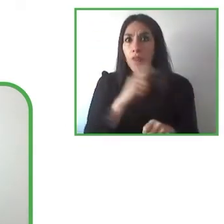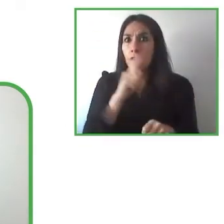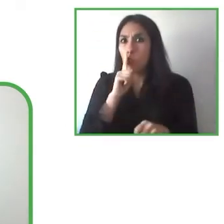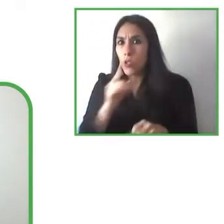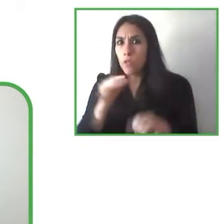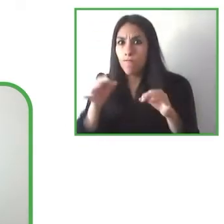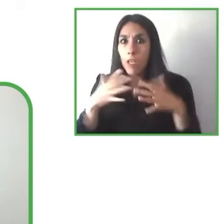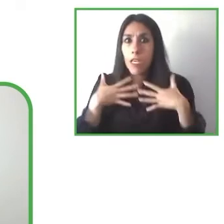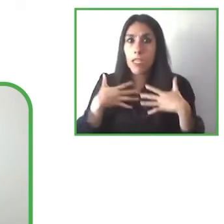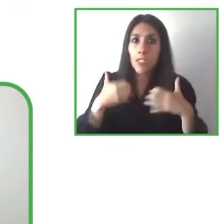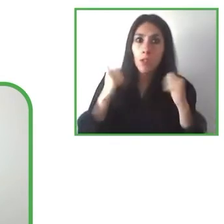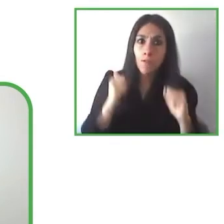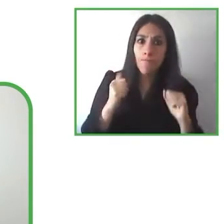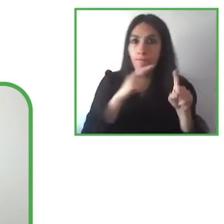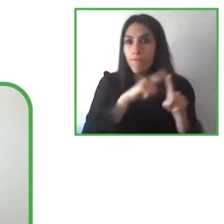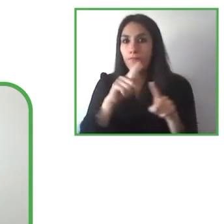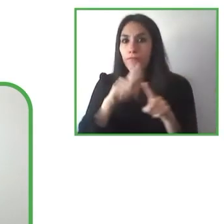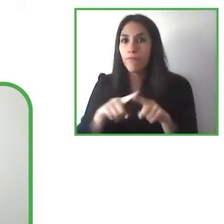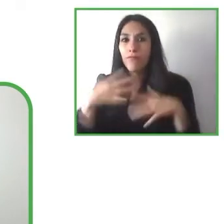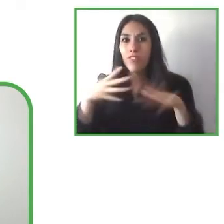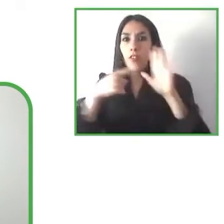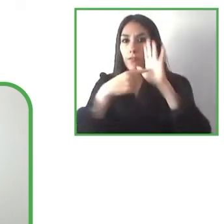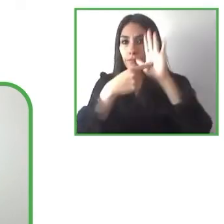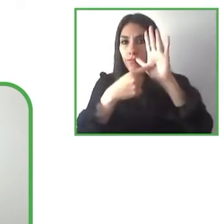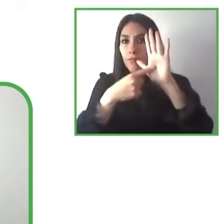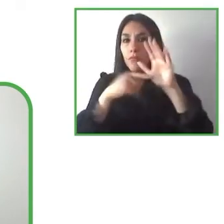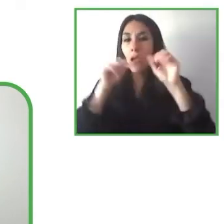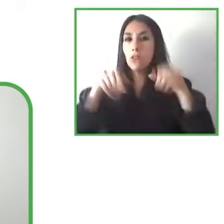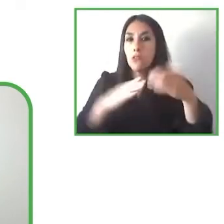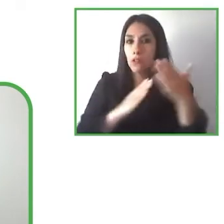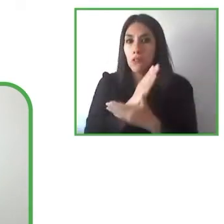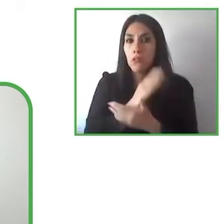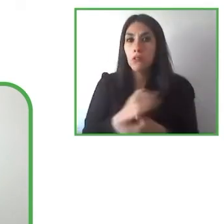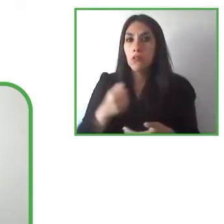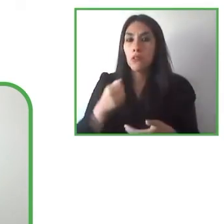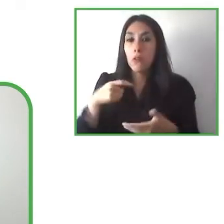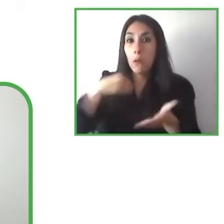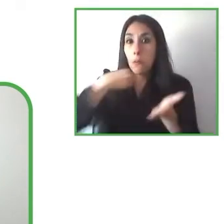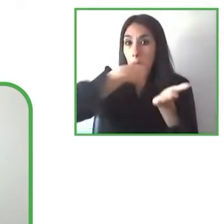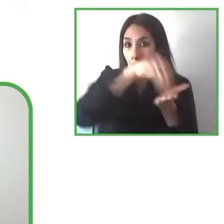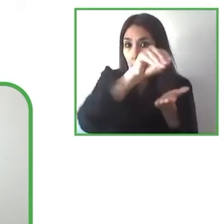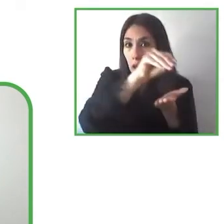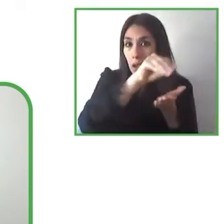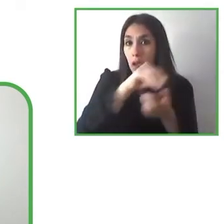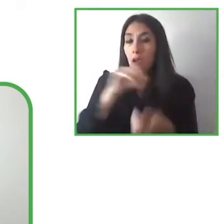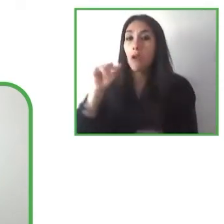and then also trying to like bring together like yeah looking at you know developing